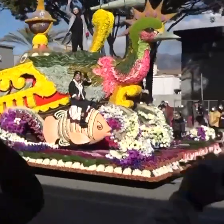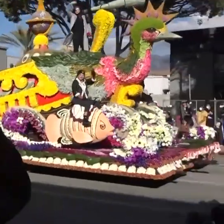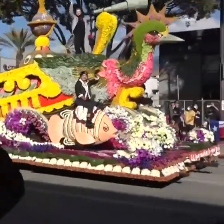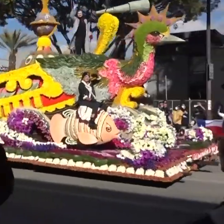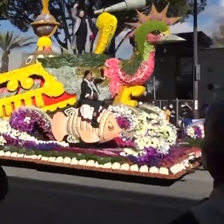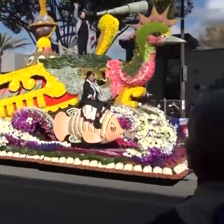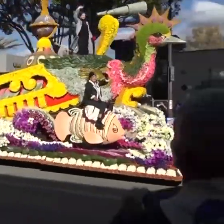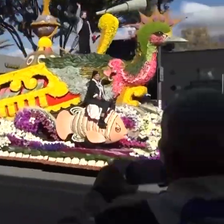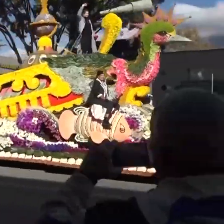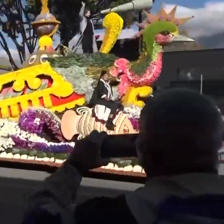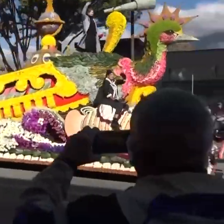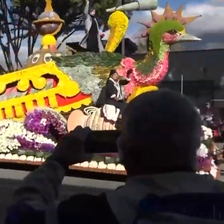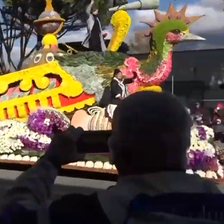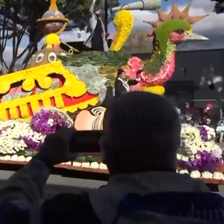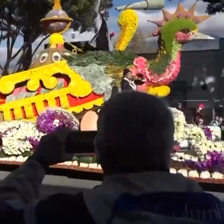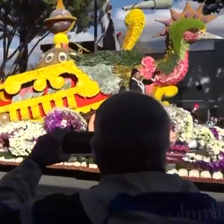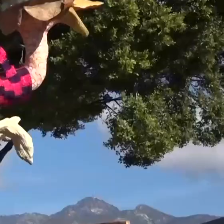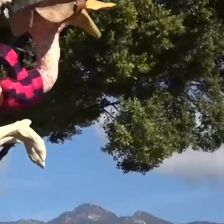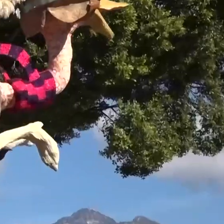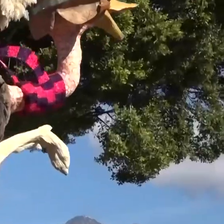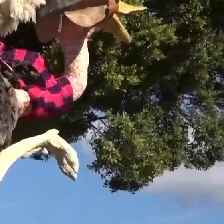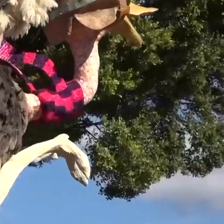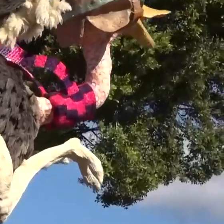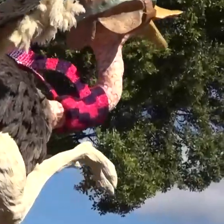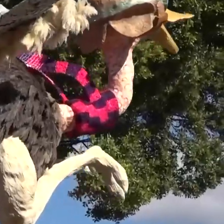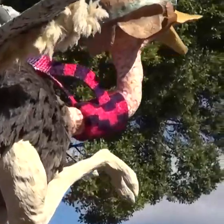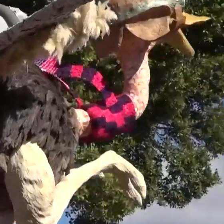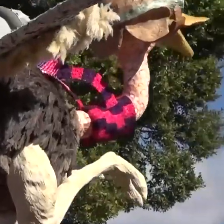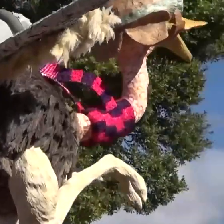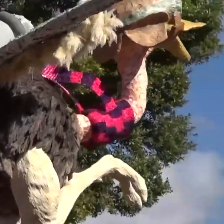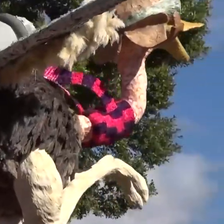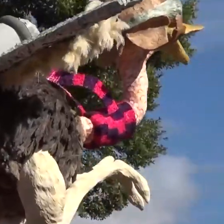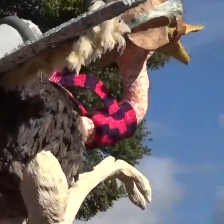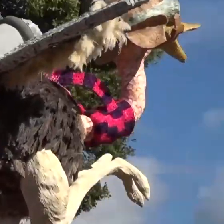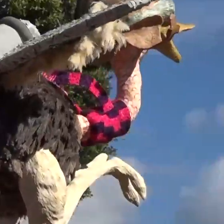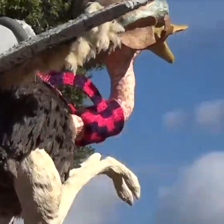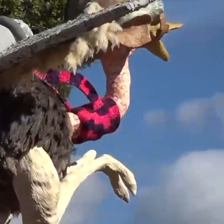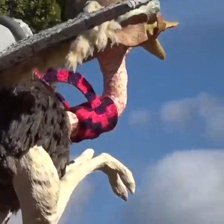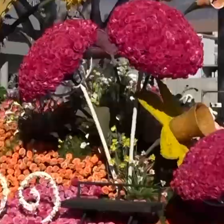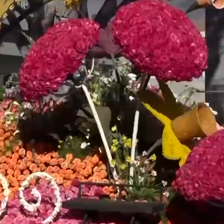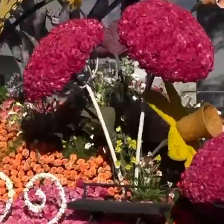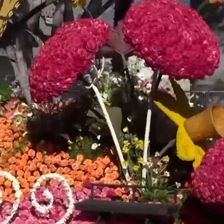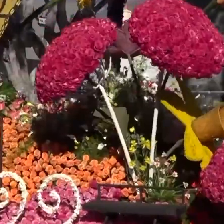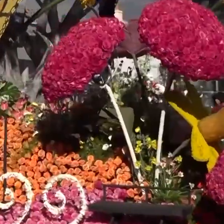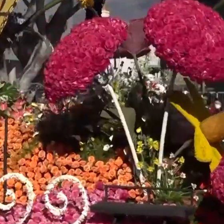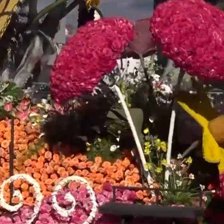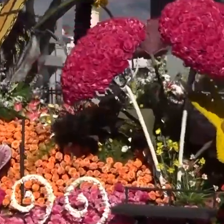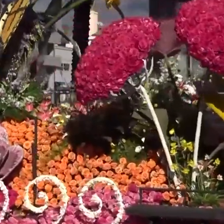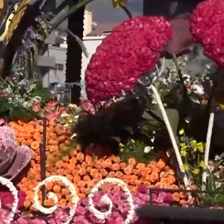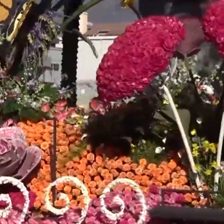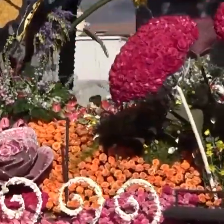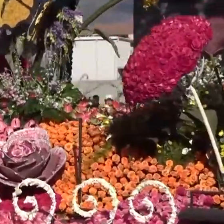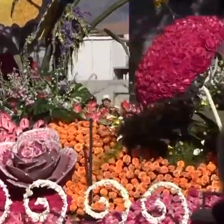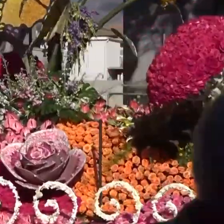alike were delighted to line the streets again for the spectacle of the 133rd